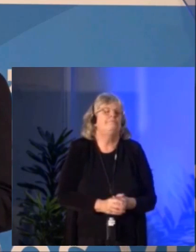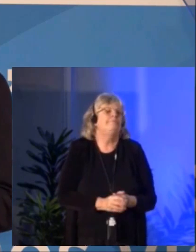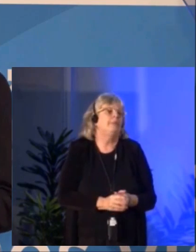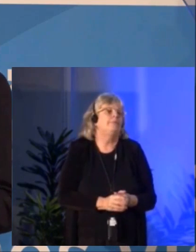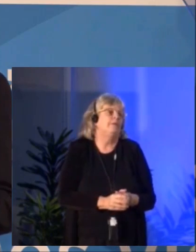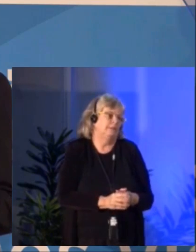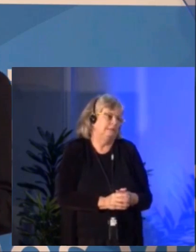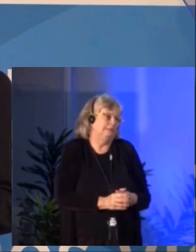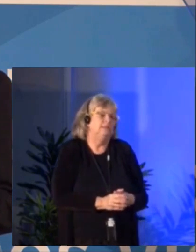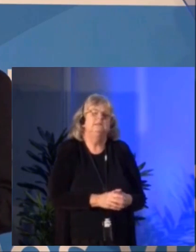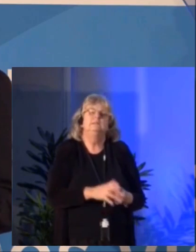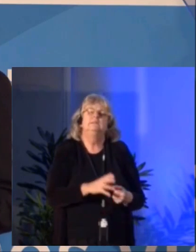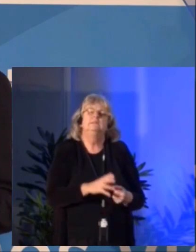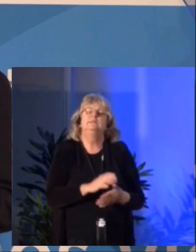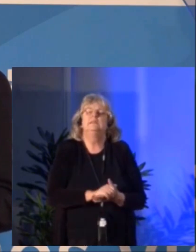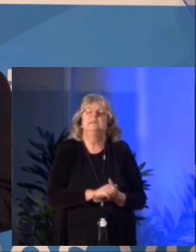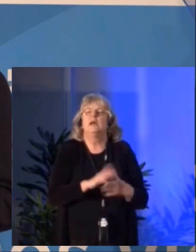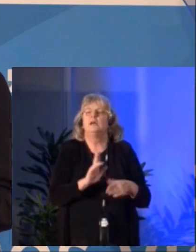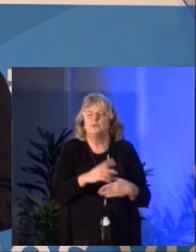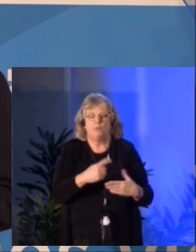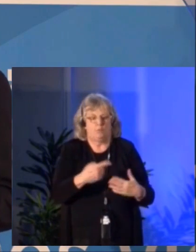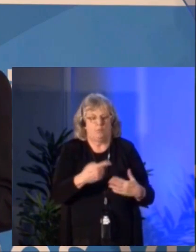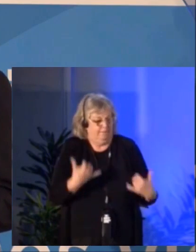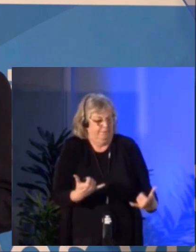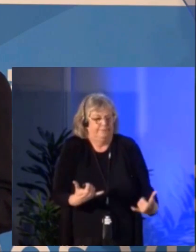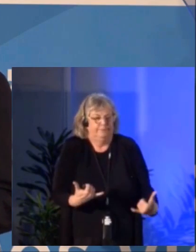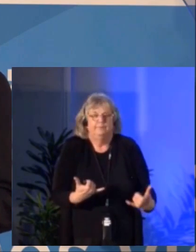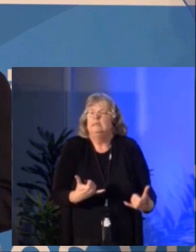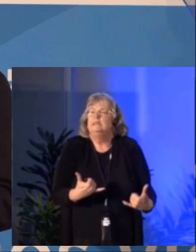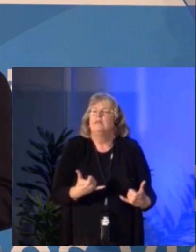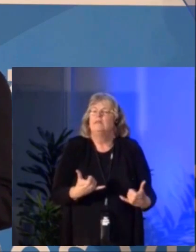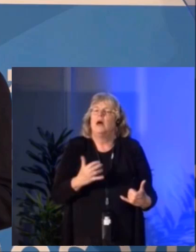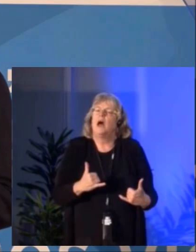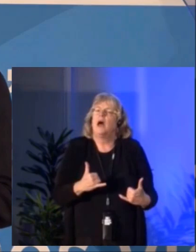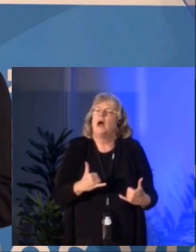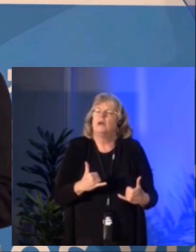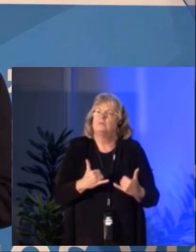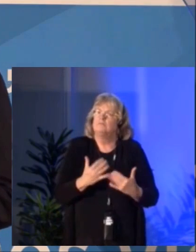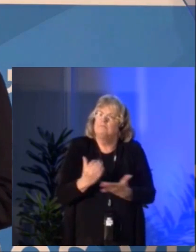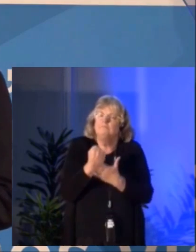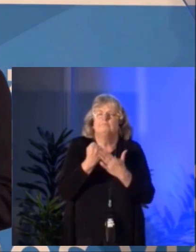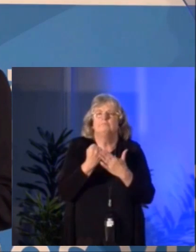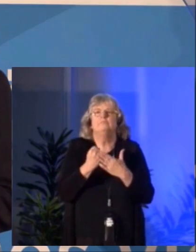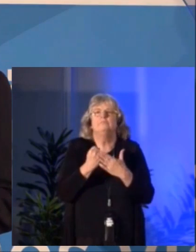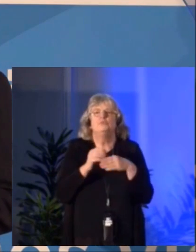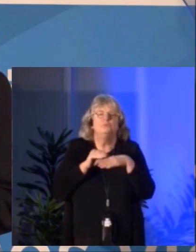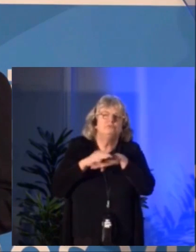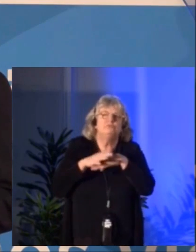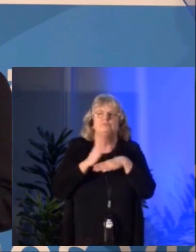The best way to prepare for the future is to give all we have to the present. Simon Brault: To shape our future is precisely what we have